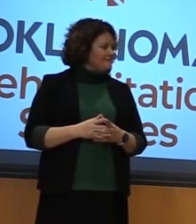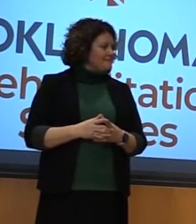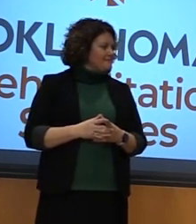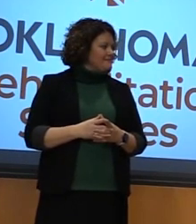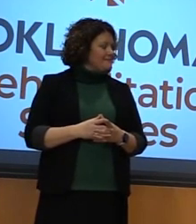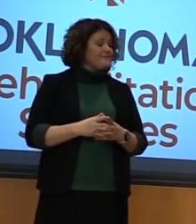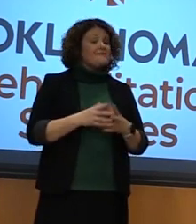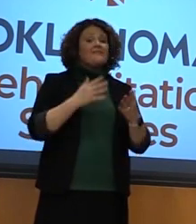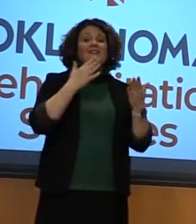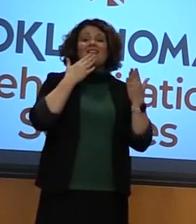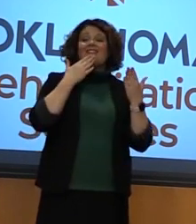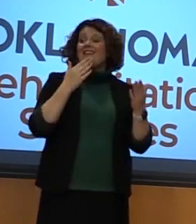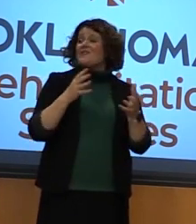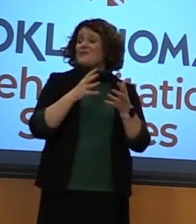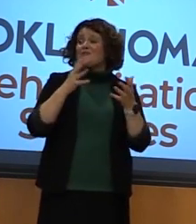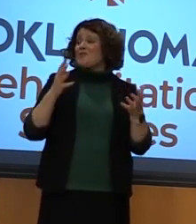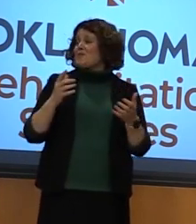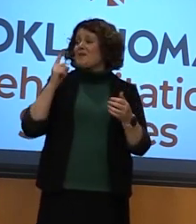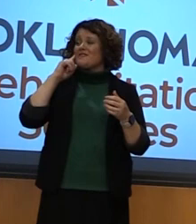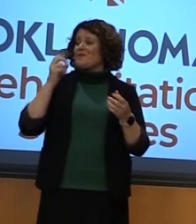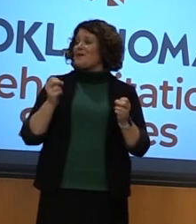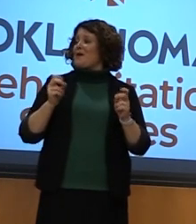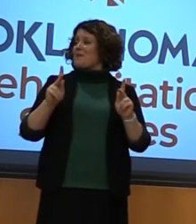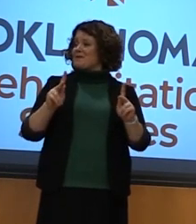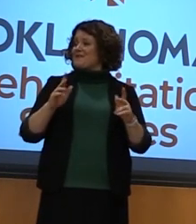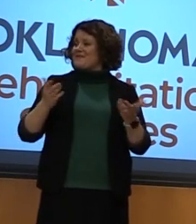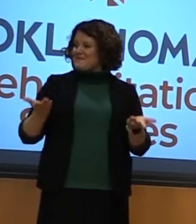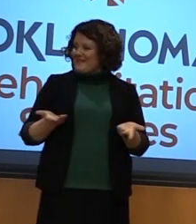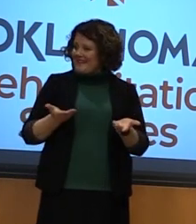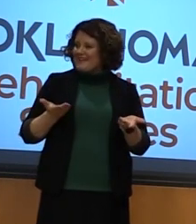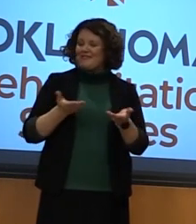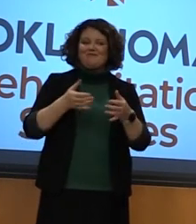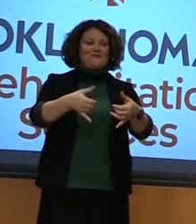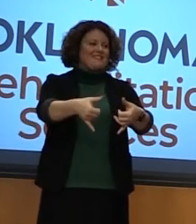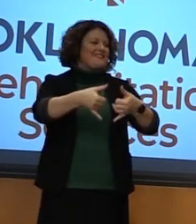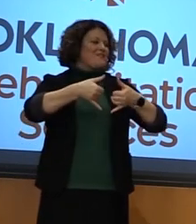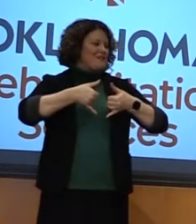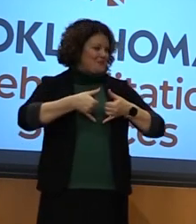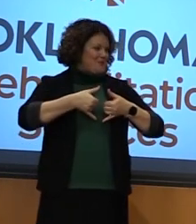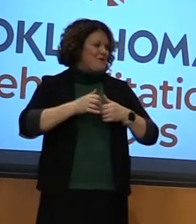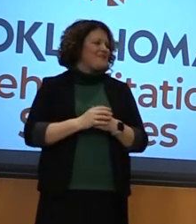Thank you so much for the opportunity to be here and receive this award. It has been